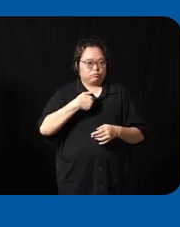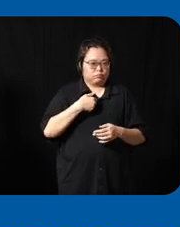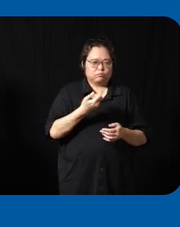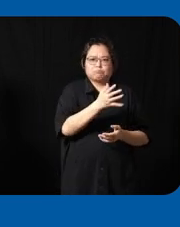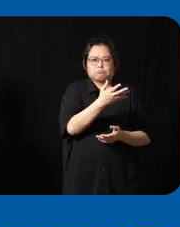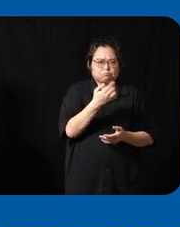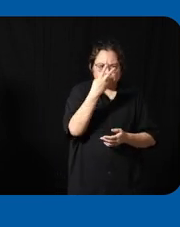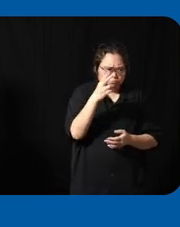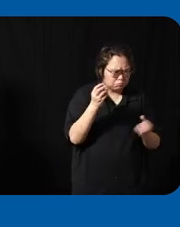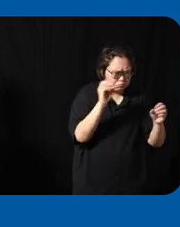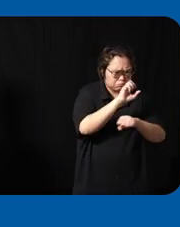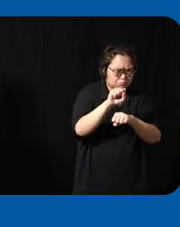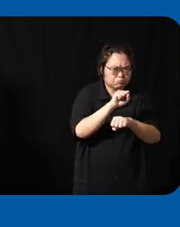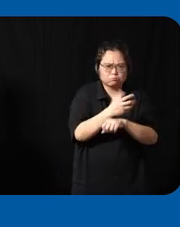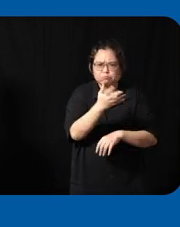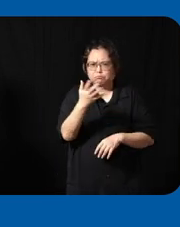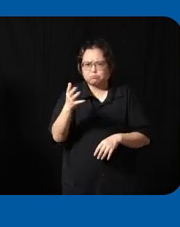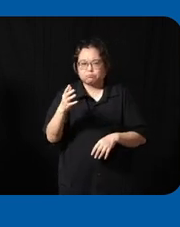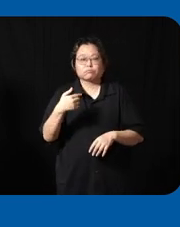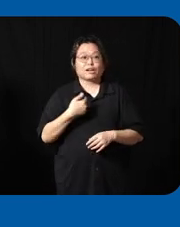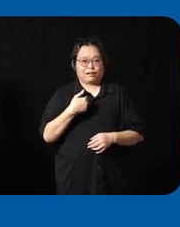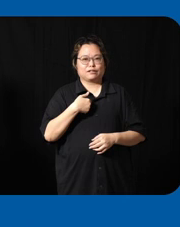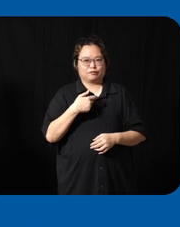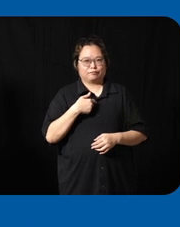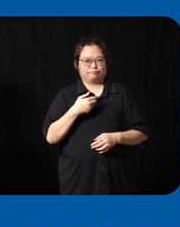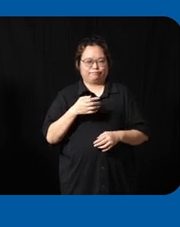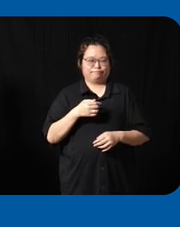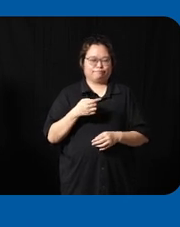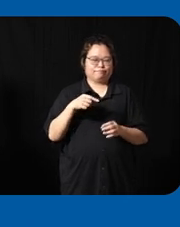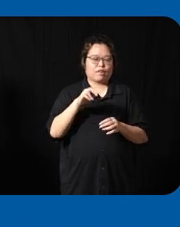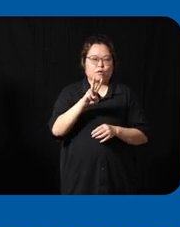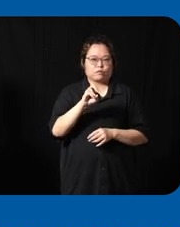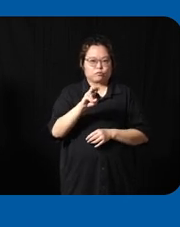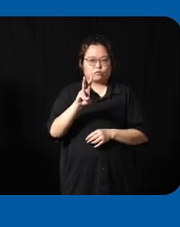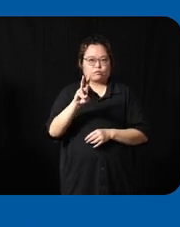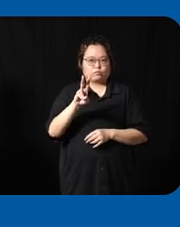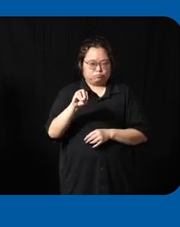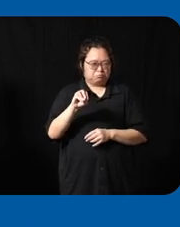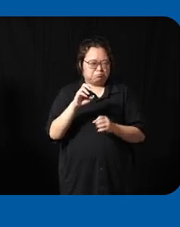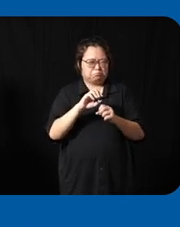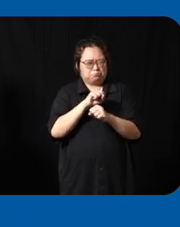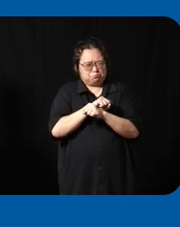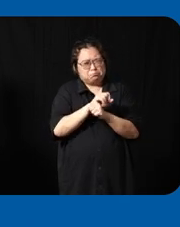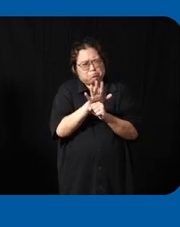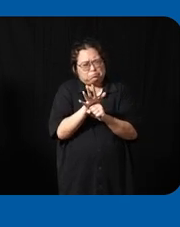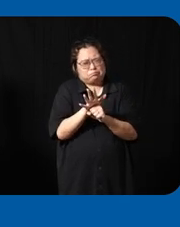courses um right around 2020 yeah in the midst of covid unfortunately uh so I started a course